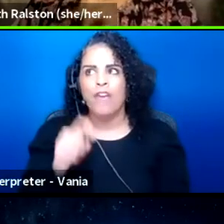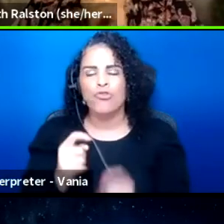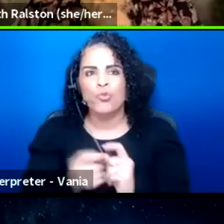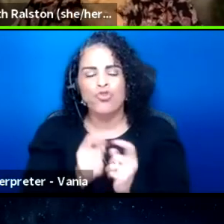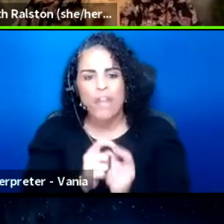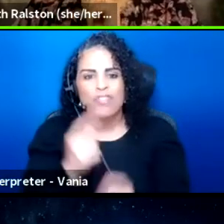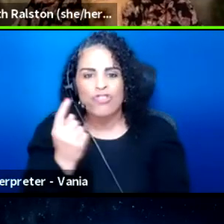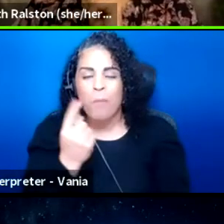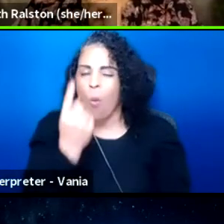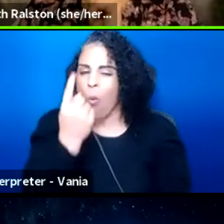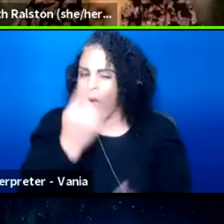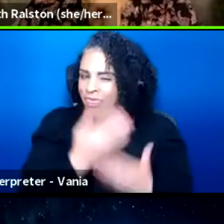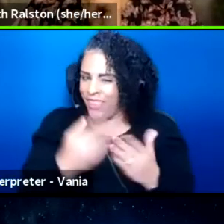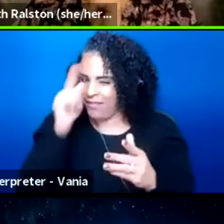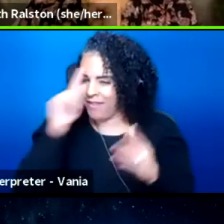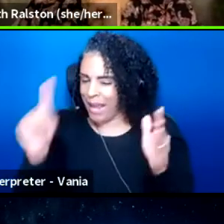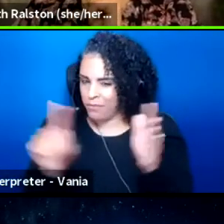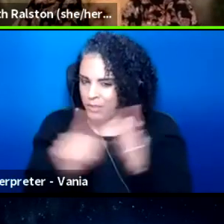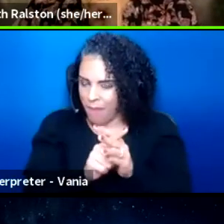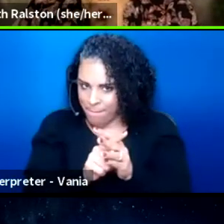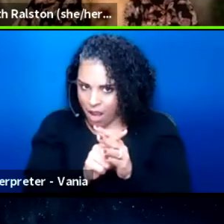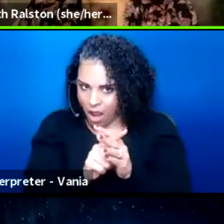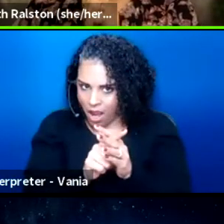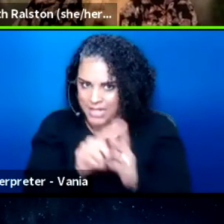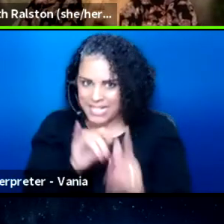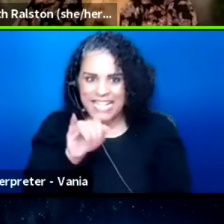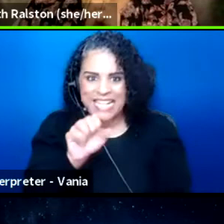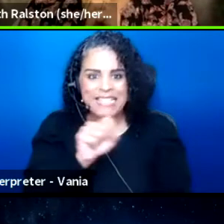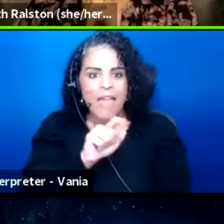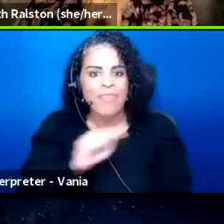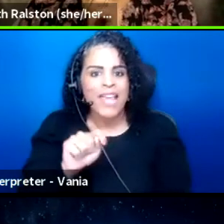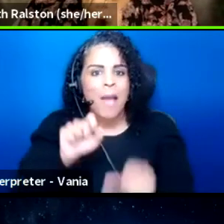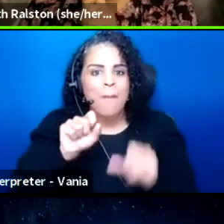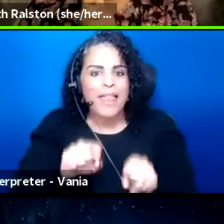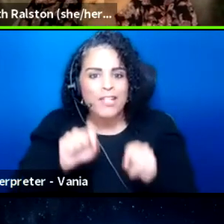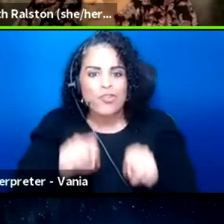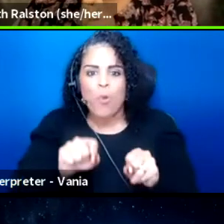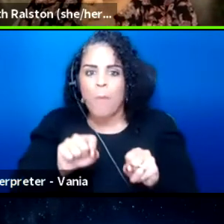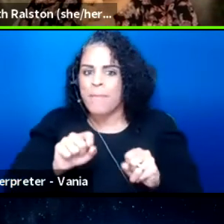the one thing that comes to my mind is the ability to be spontaneous,